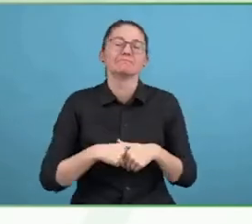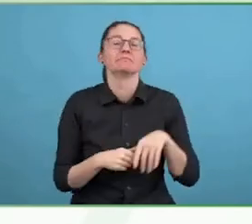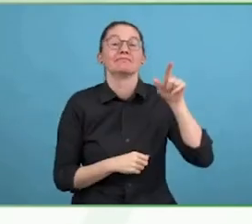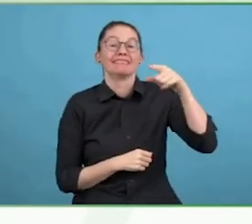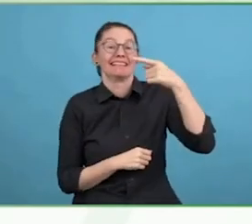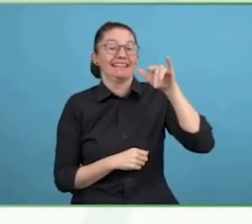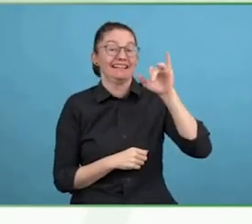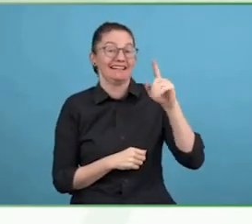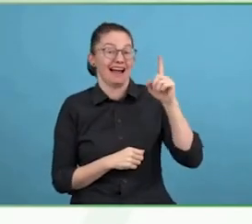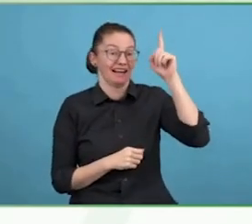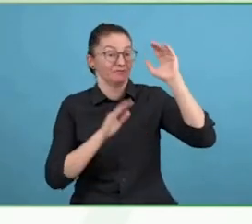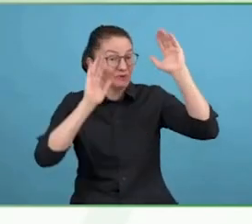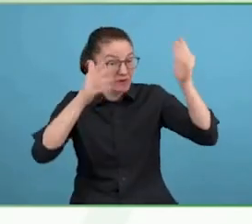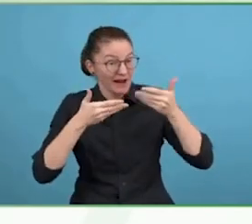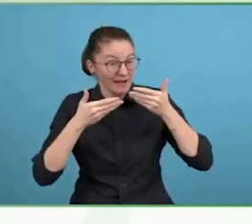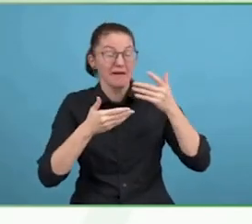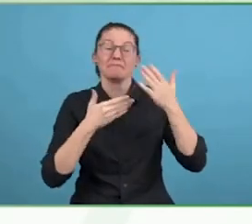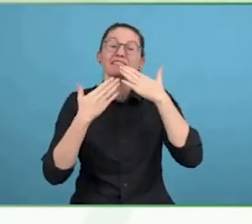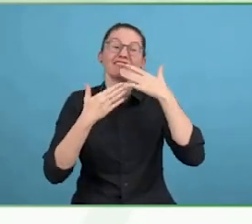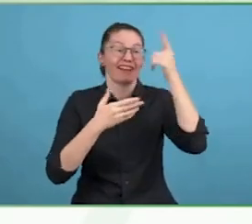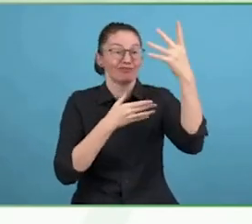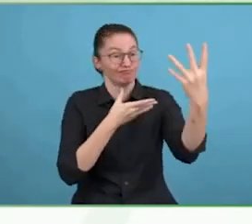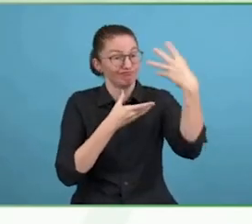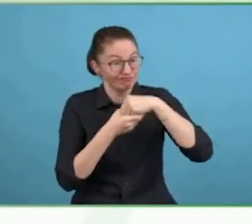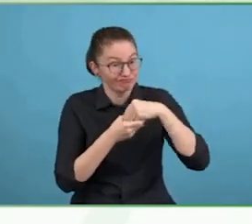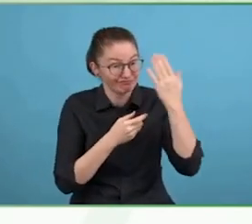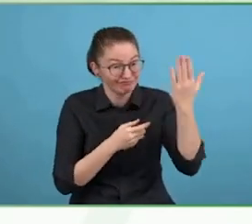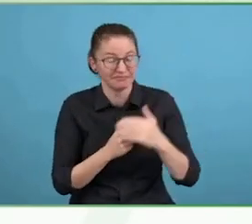ourselves into the three points I would like to discuss with you.